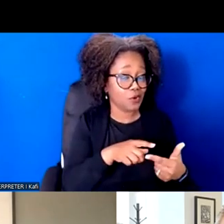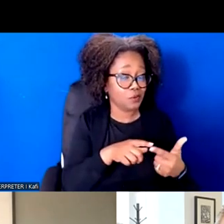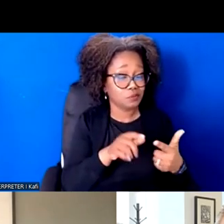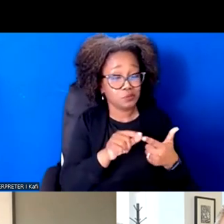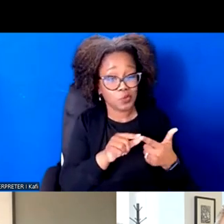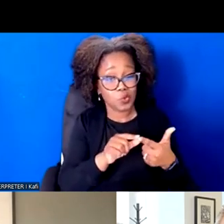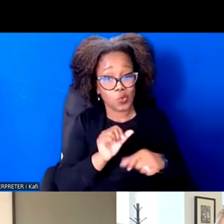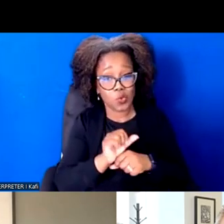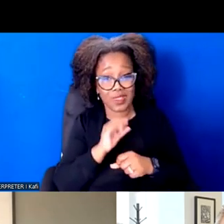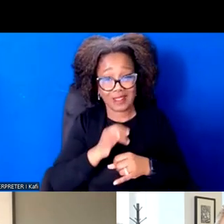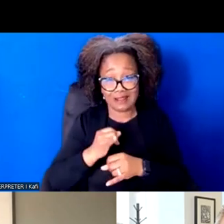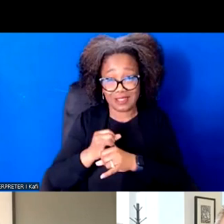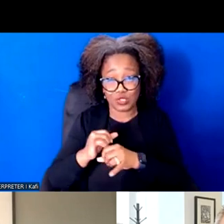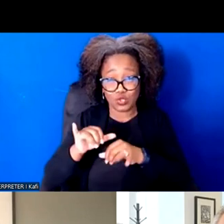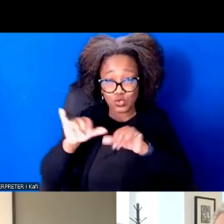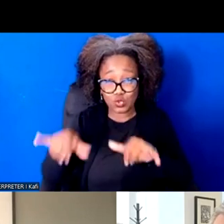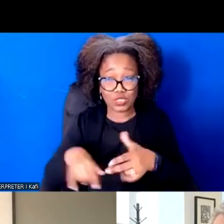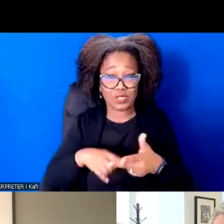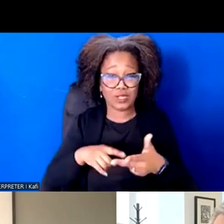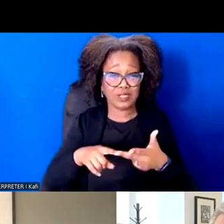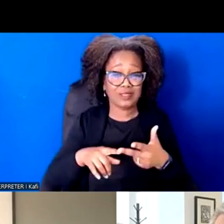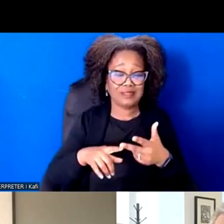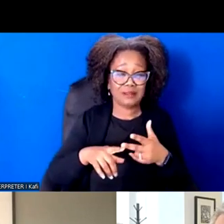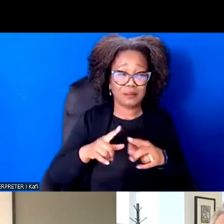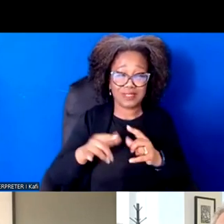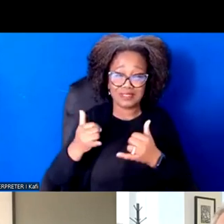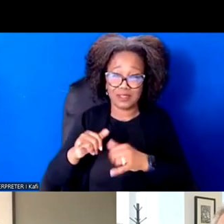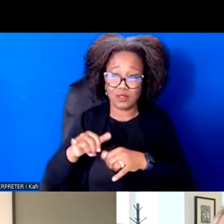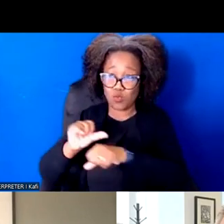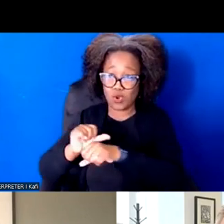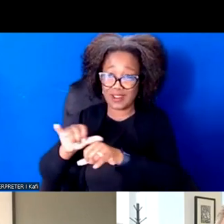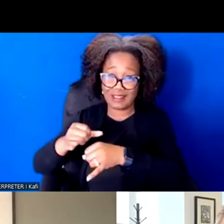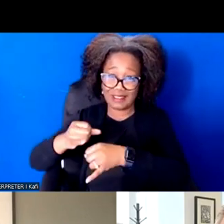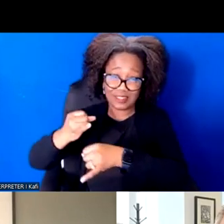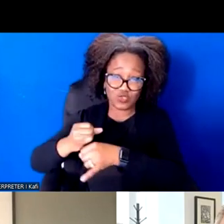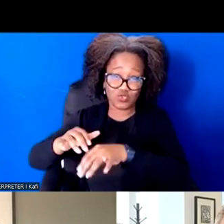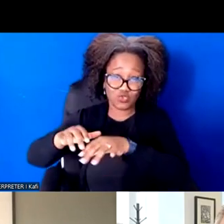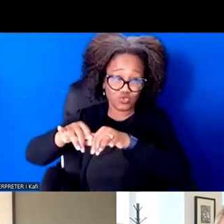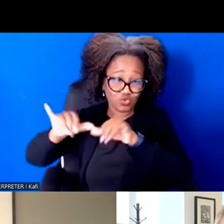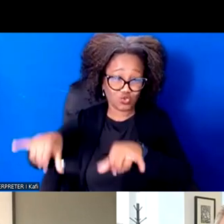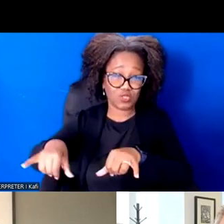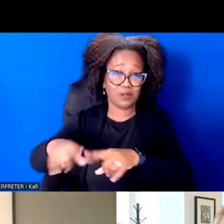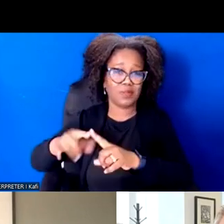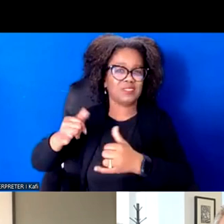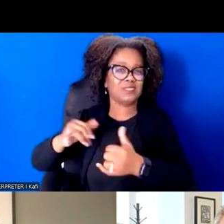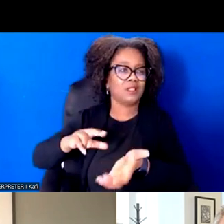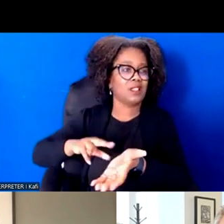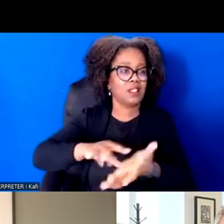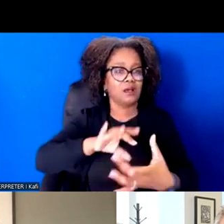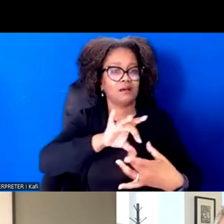on the ground, staying connected to the whole state and vice versa. How do you navigate these challenging challenges of power building? When it comes to this work?